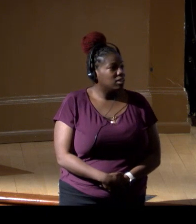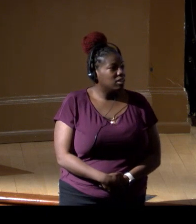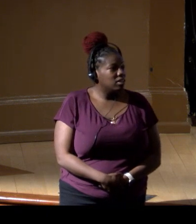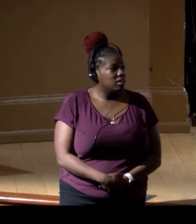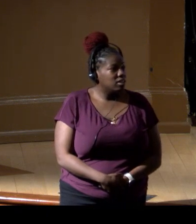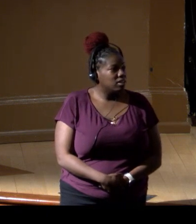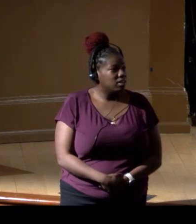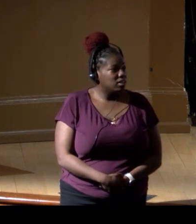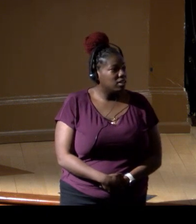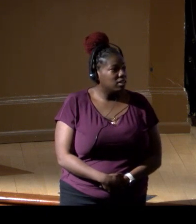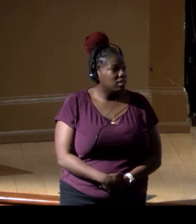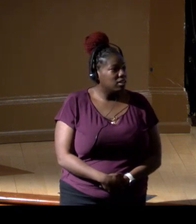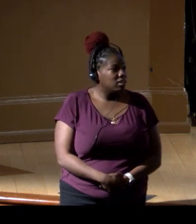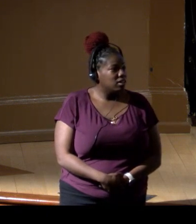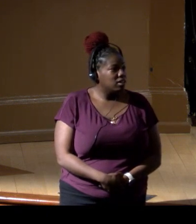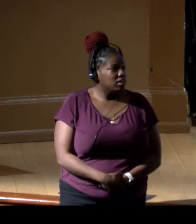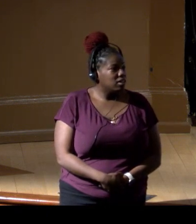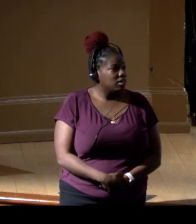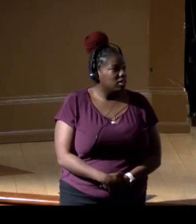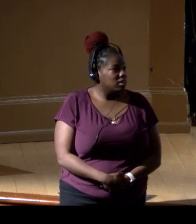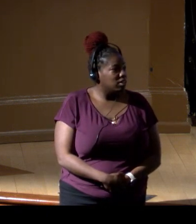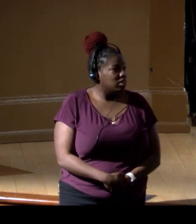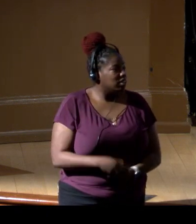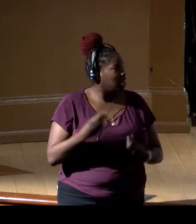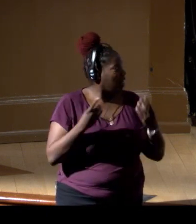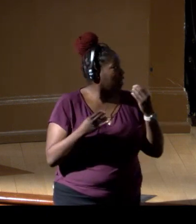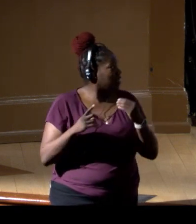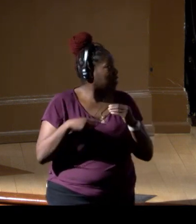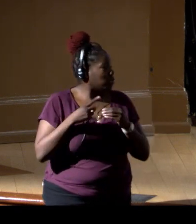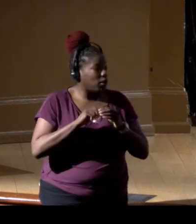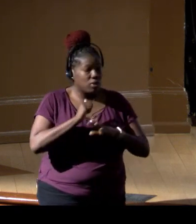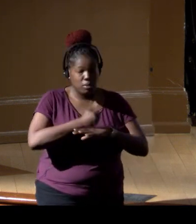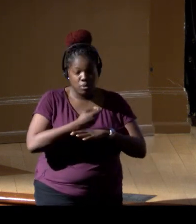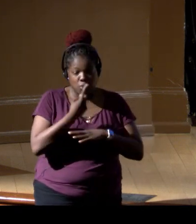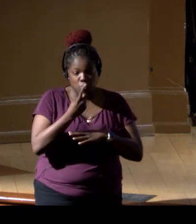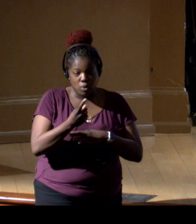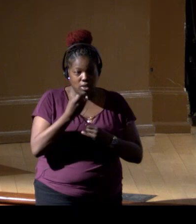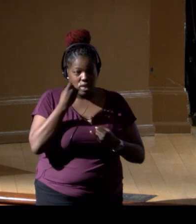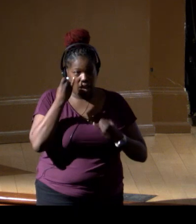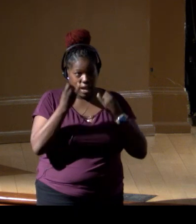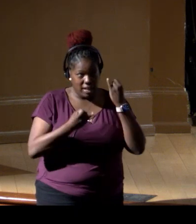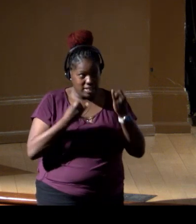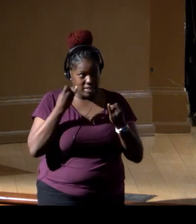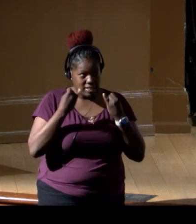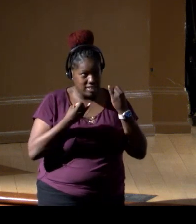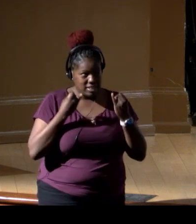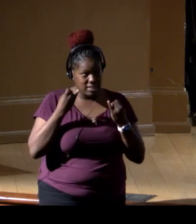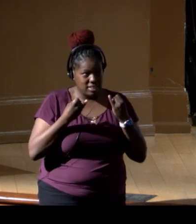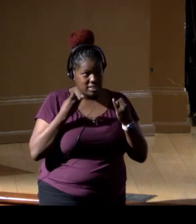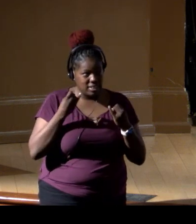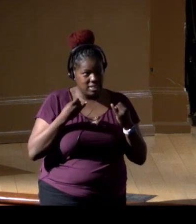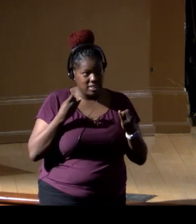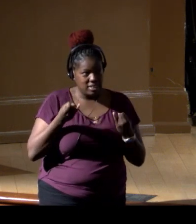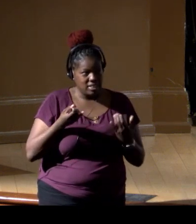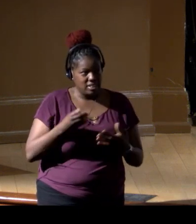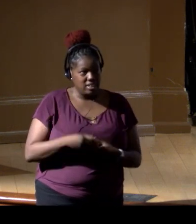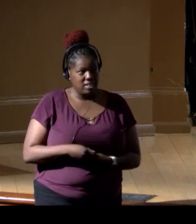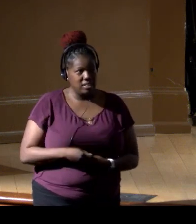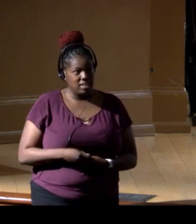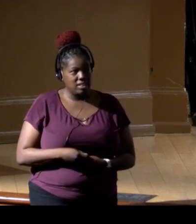I'll comment in thinking about implementation, one of the ideas that actually Jane talked about with us